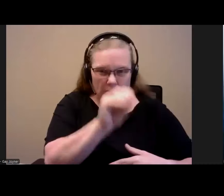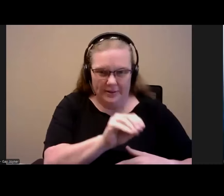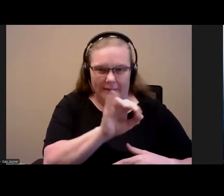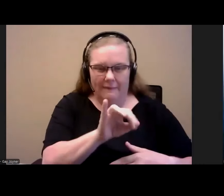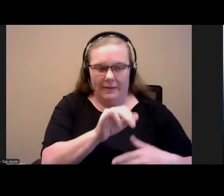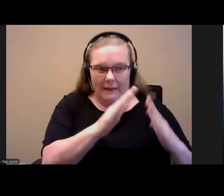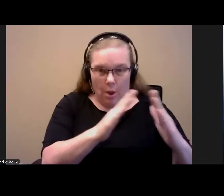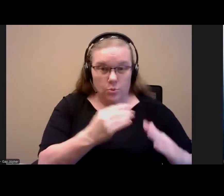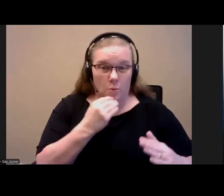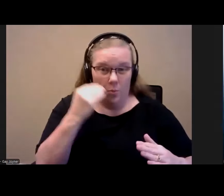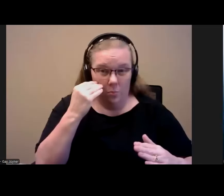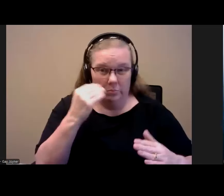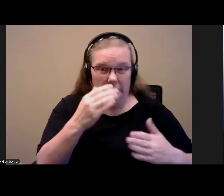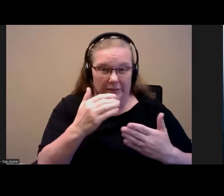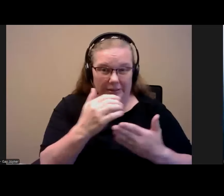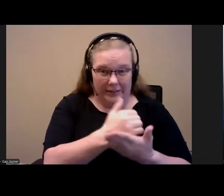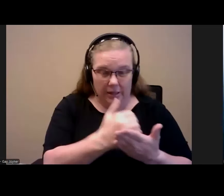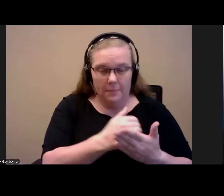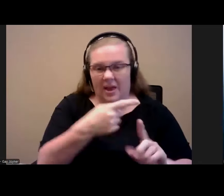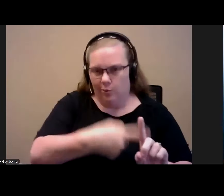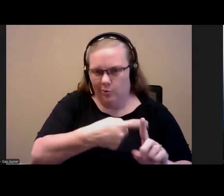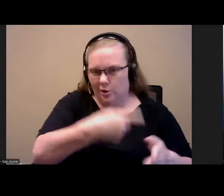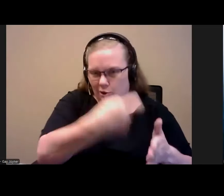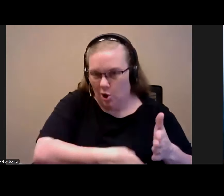income in the rent that is charged. It is a really vital tool to be able